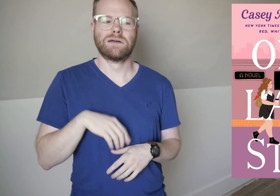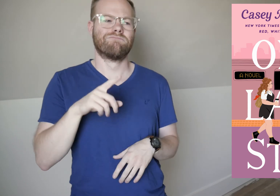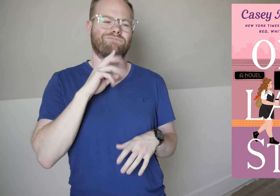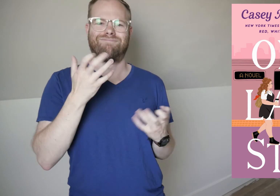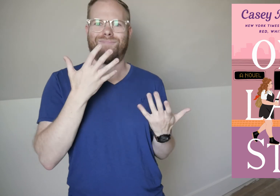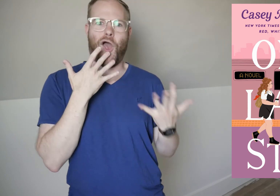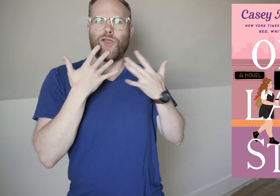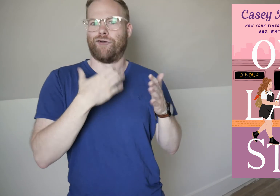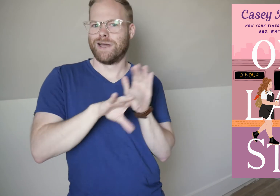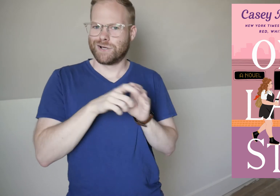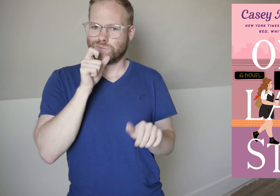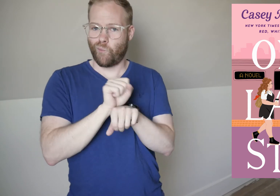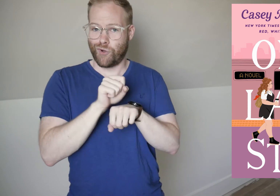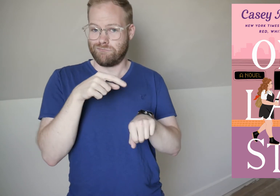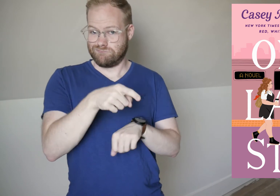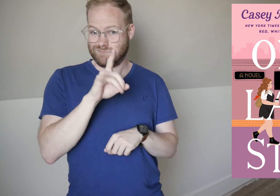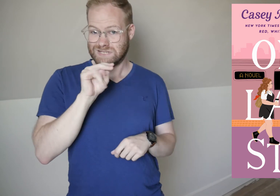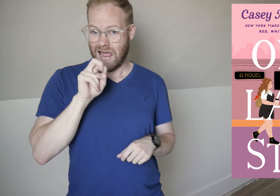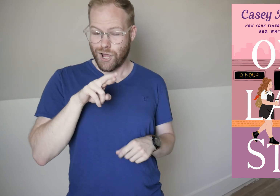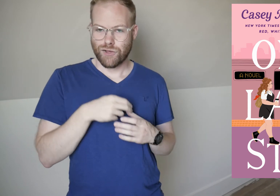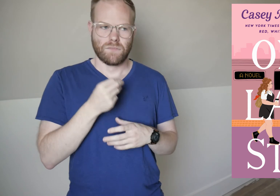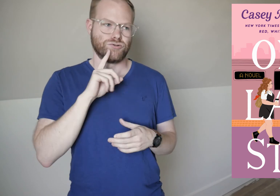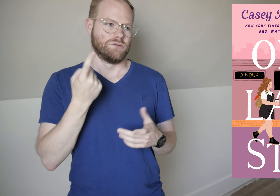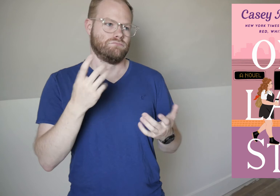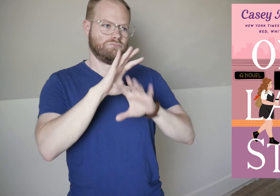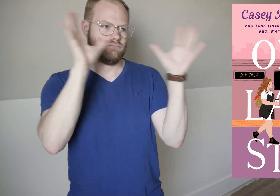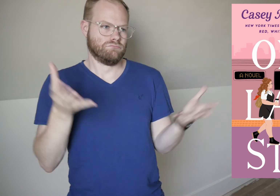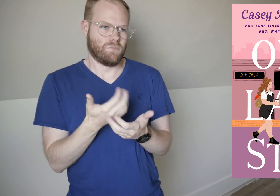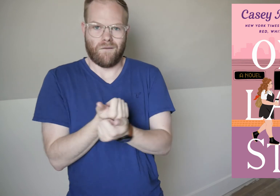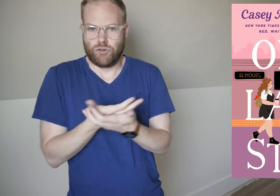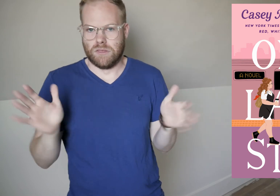the colorful characters who work at the diner, and just everything.